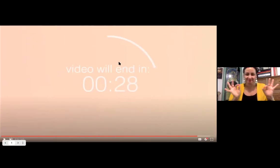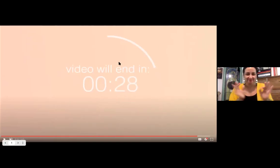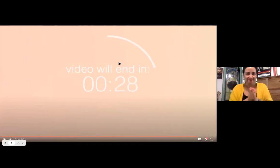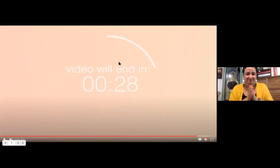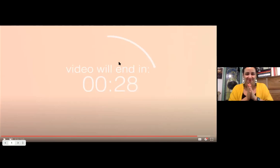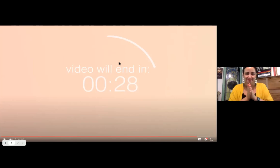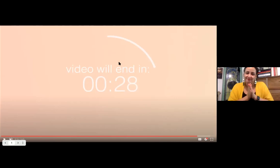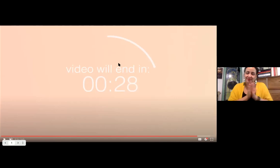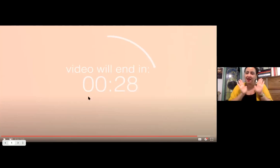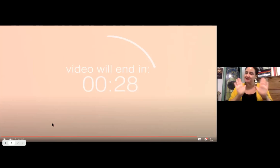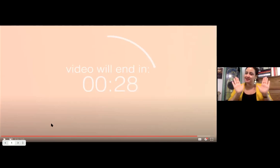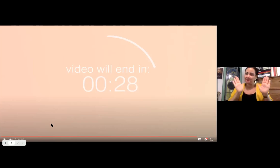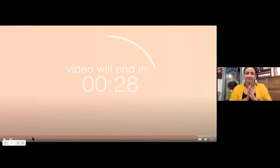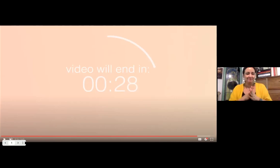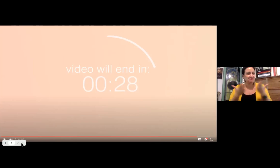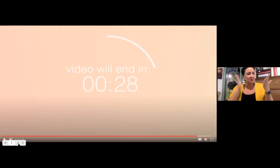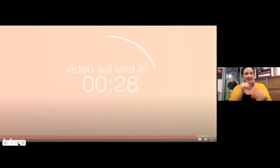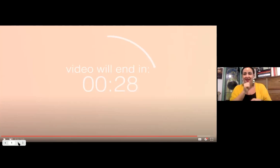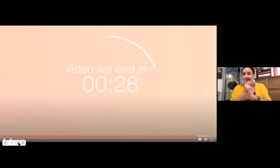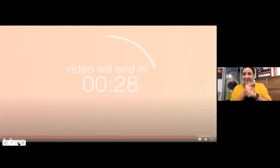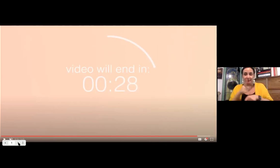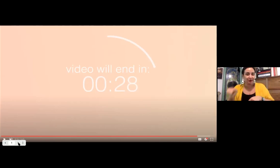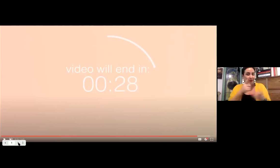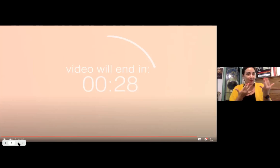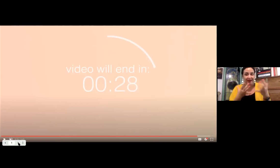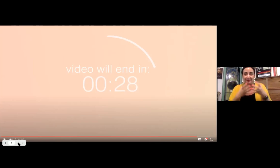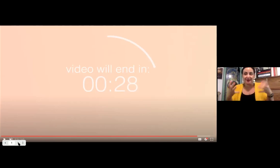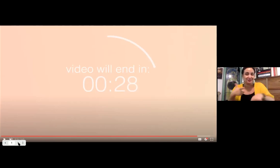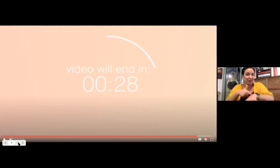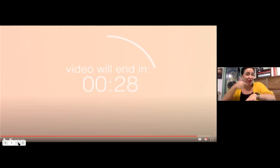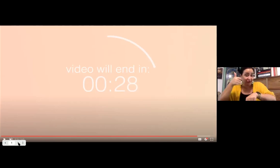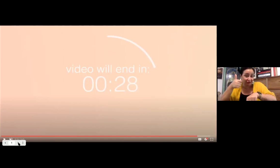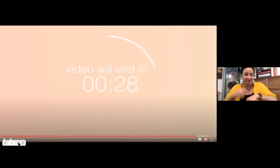the CC icon right there. and you'll be able to see the live captioning.